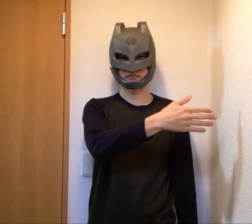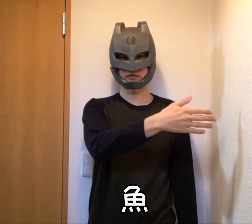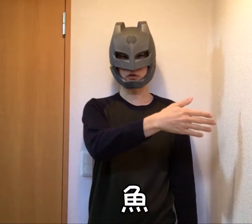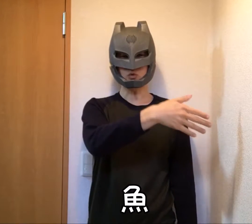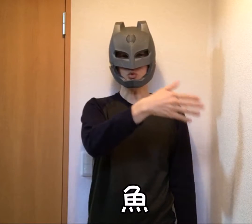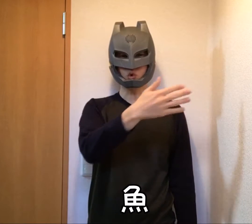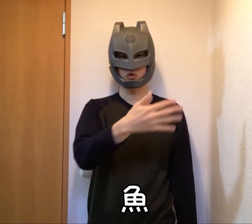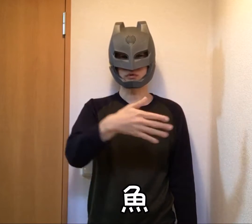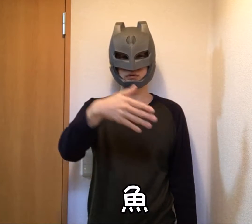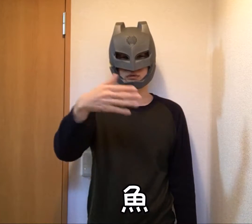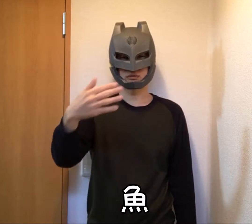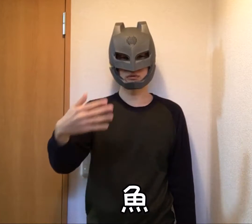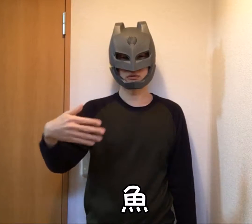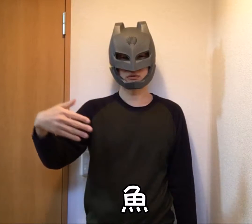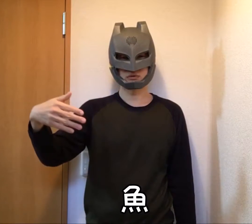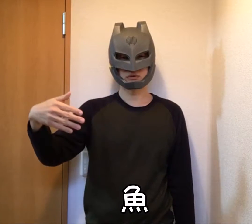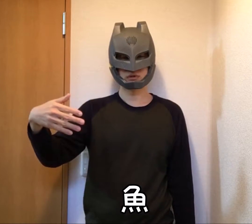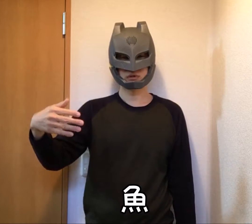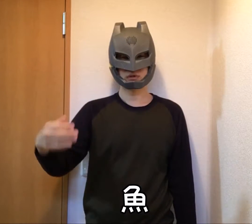Pisces